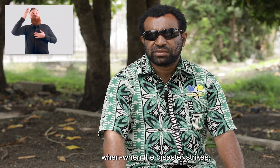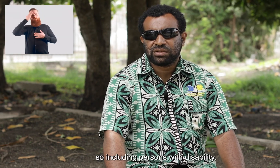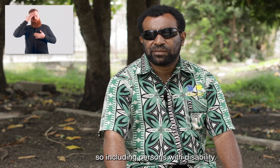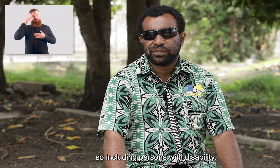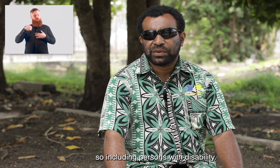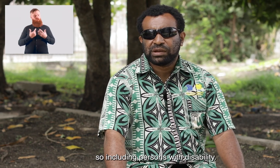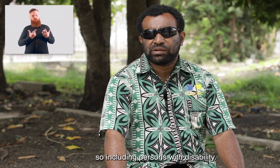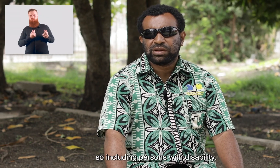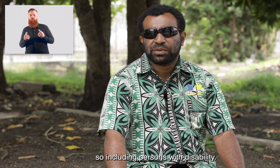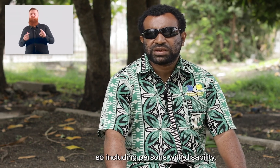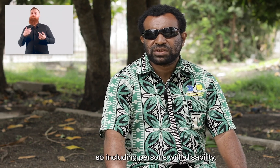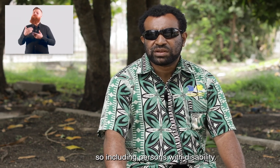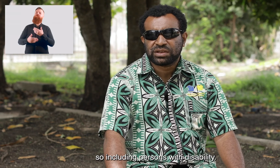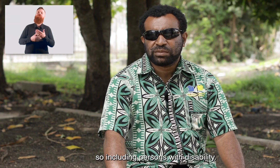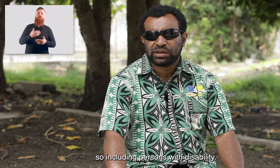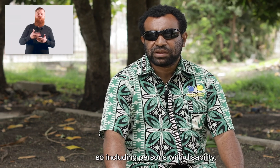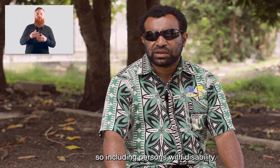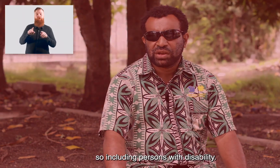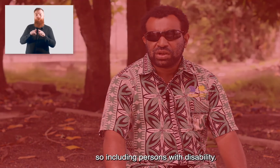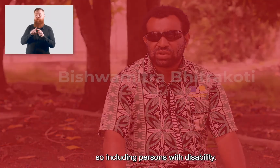so including persons with disability.